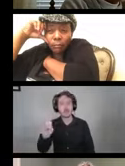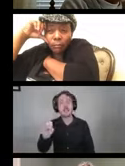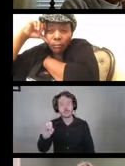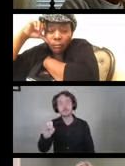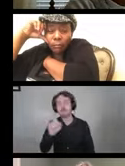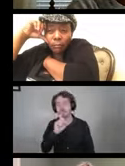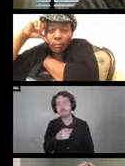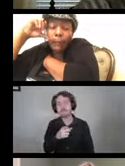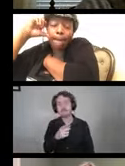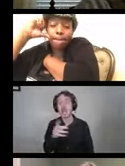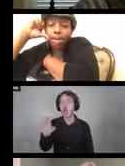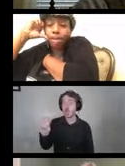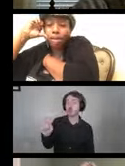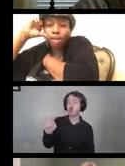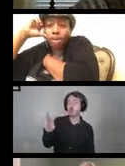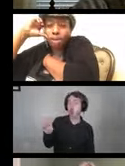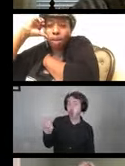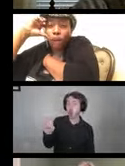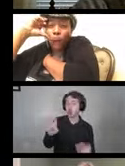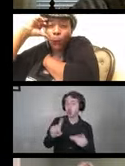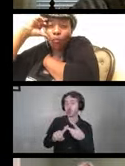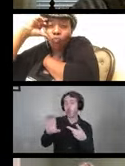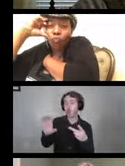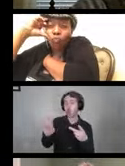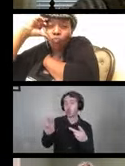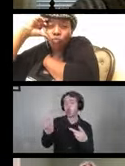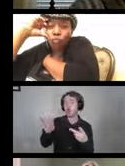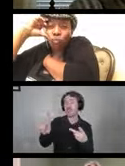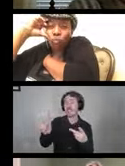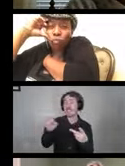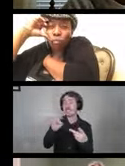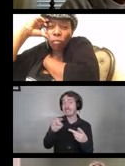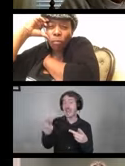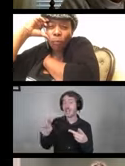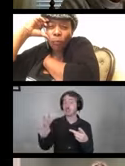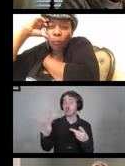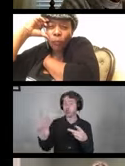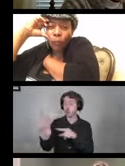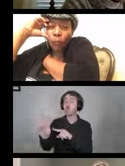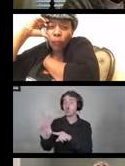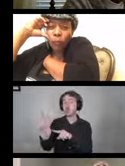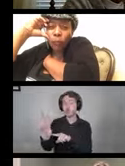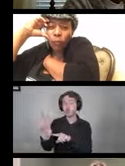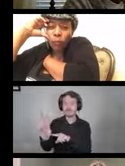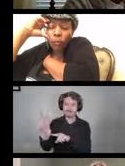SARS-CoV-2. So it's the severe acute